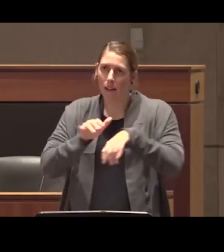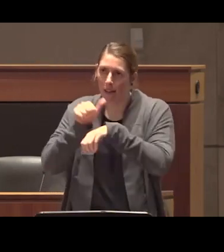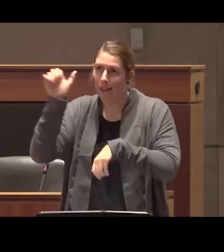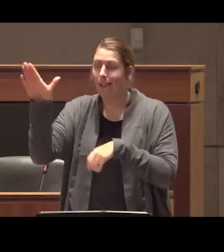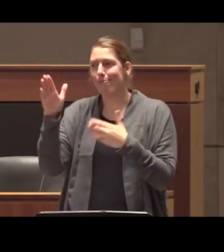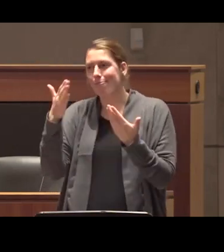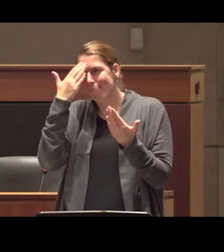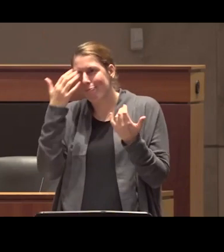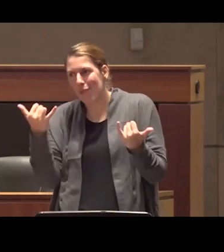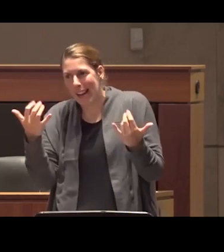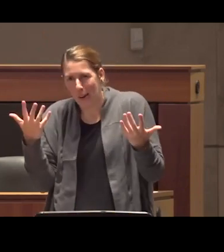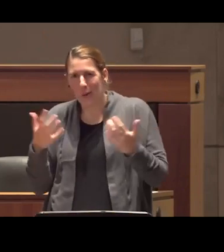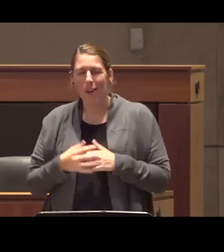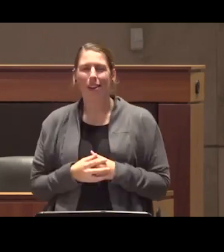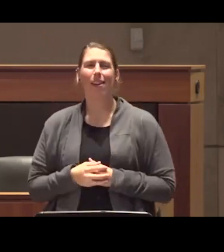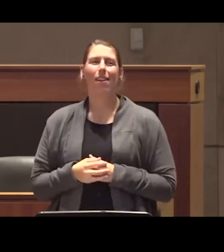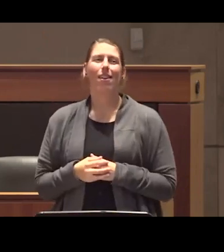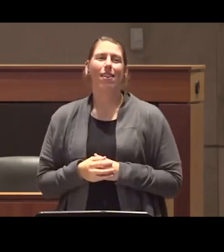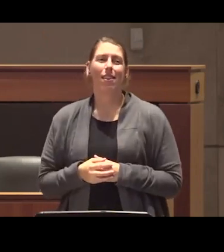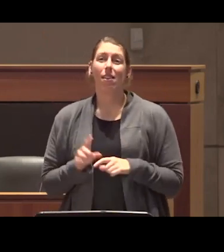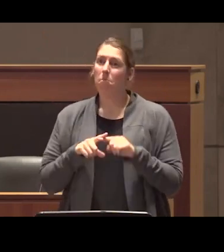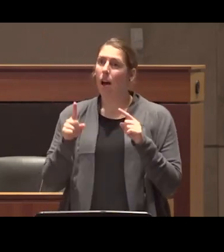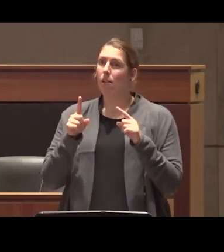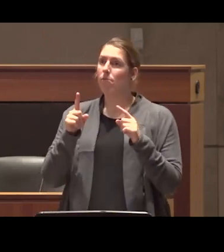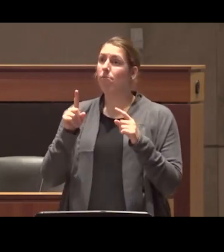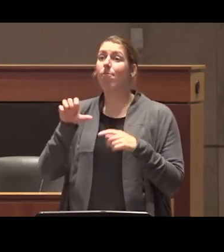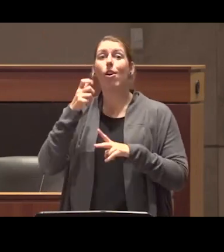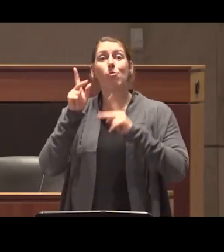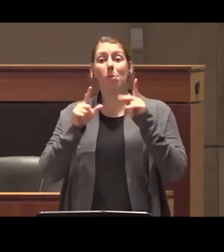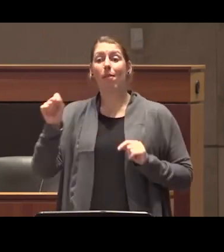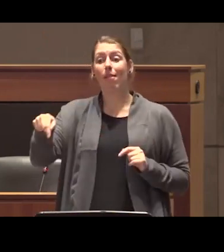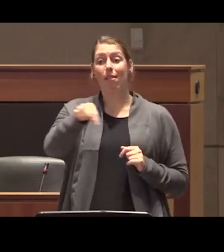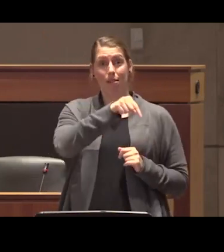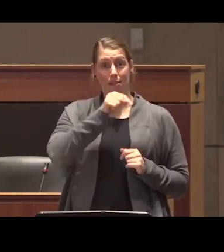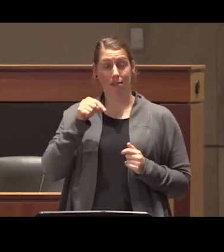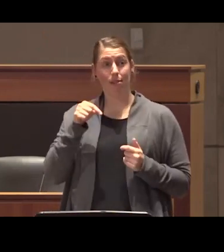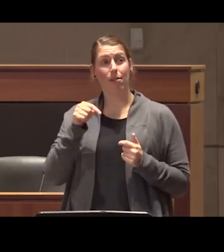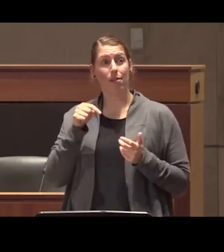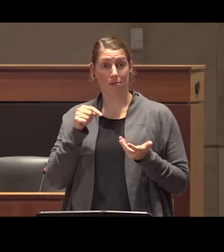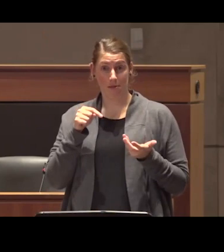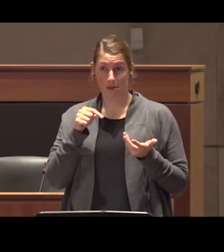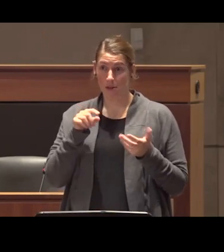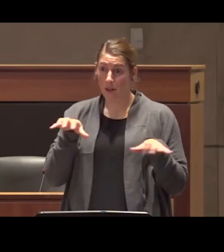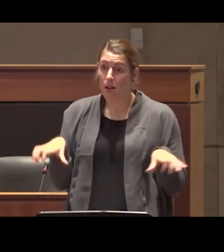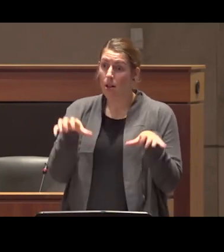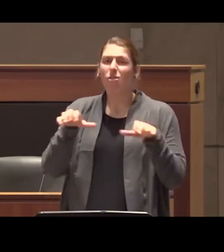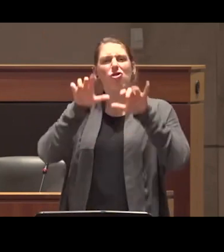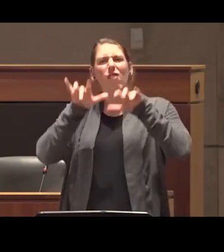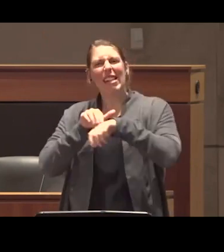climate but connect with folks who are doing more than just the writing who are doing the